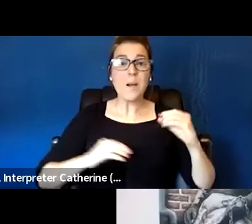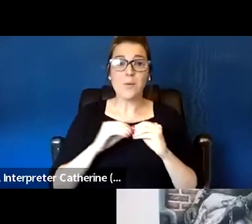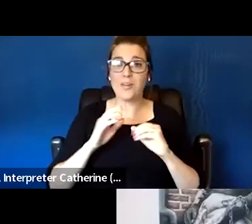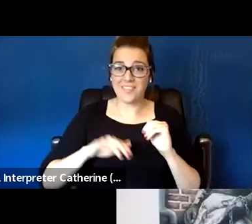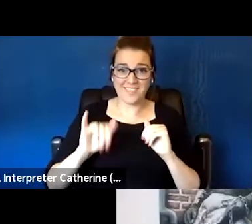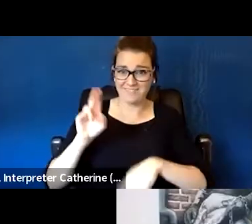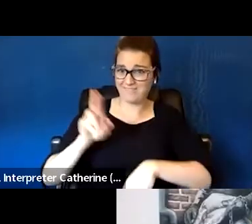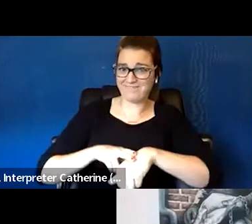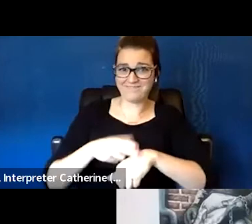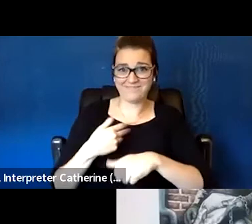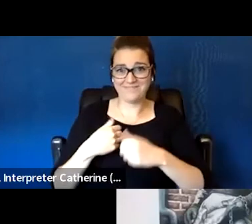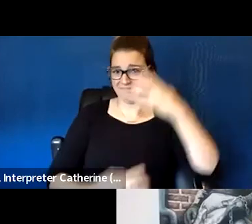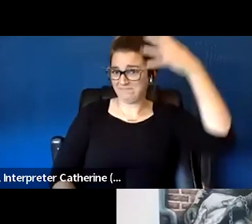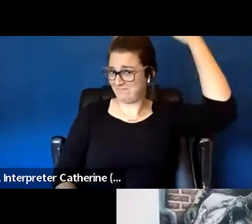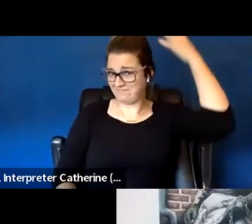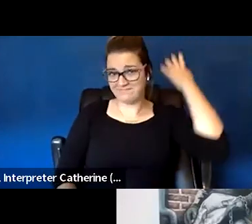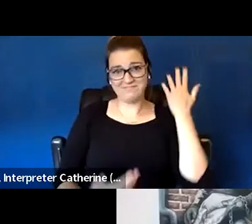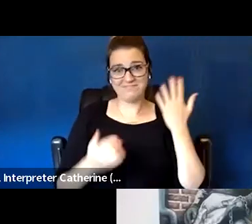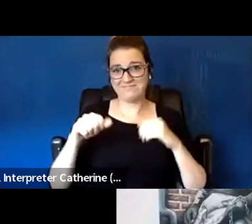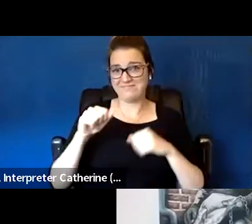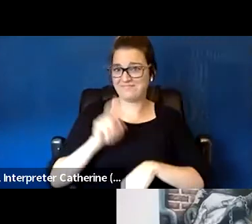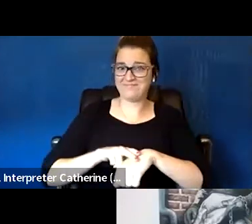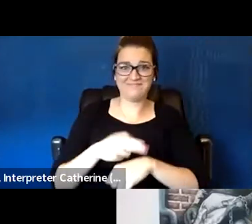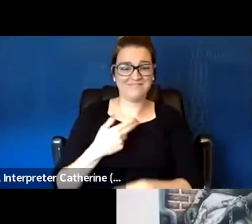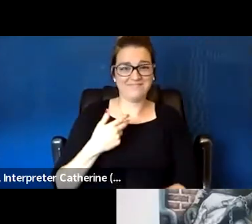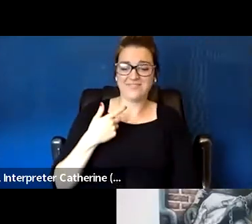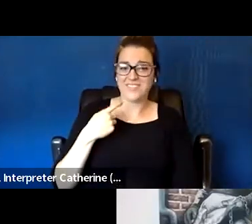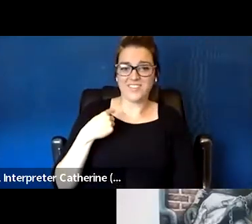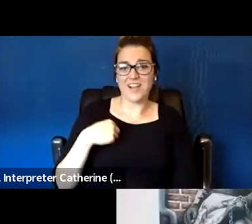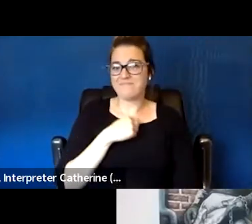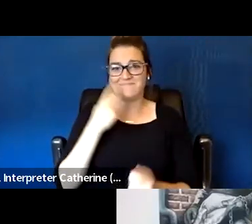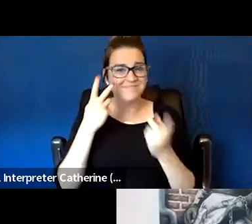And we see that from all the questions.